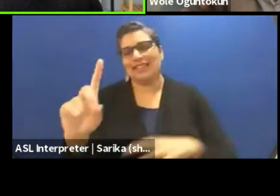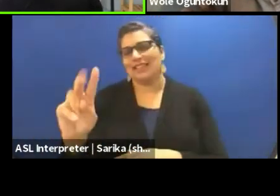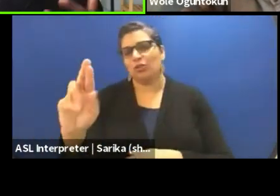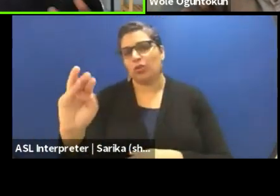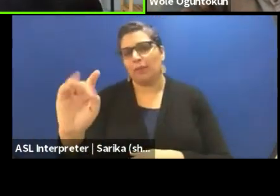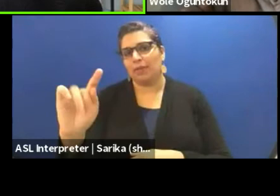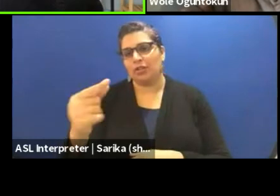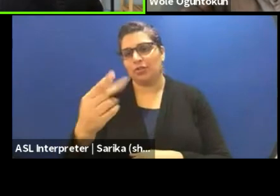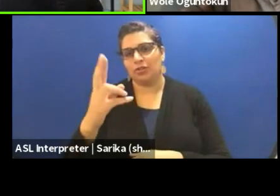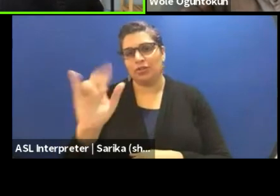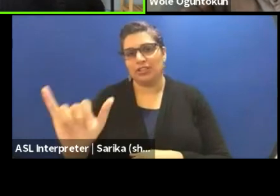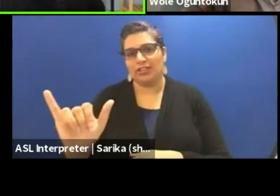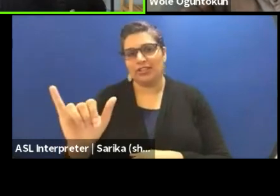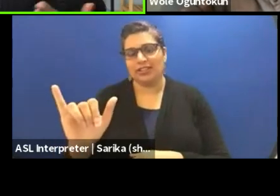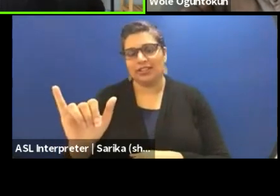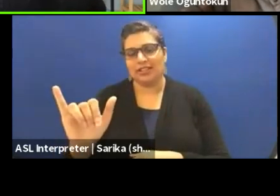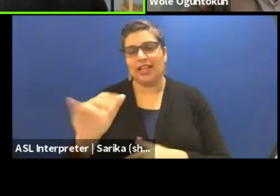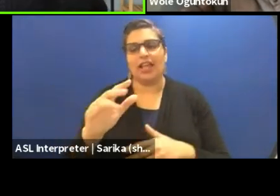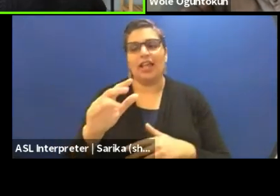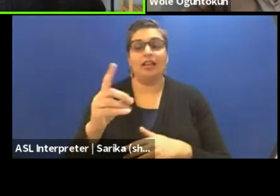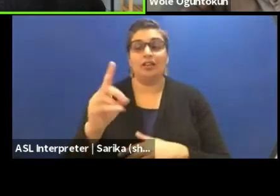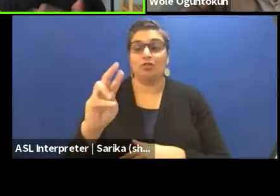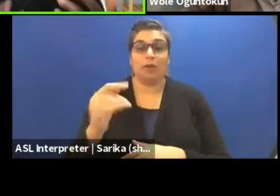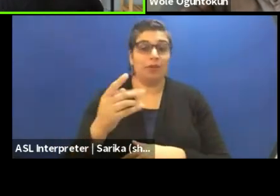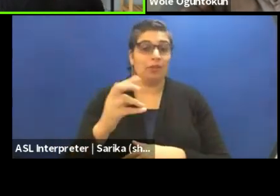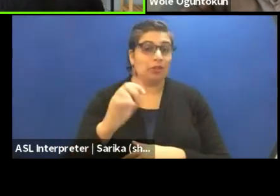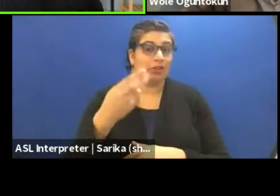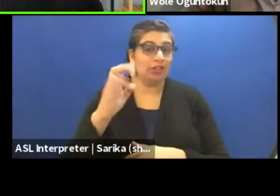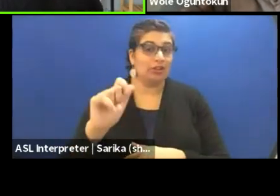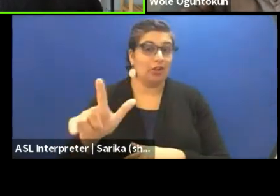from Egypt, Nigeria and Zimbabwe.